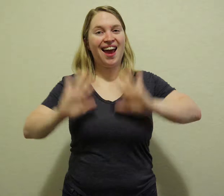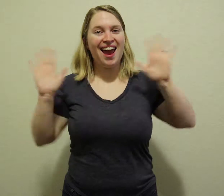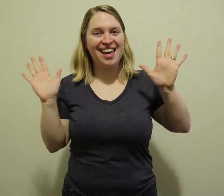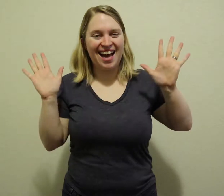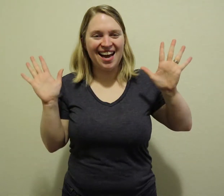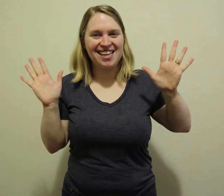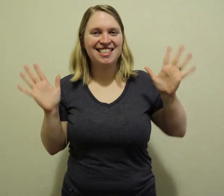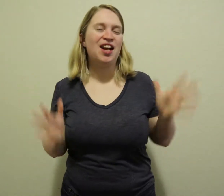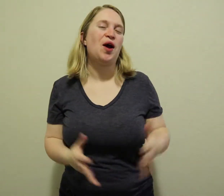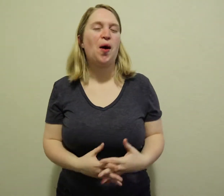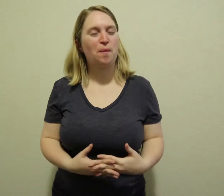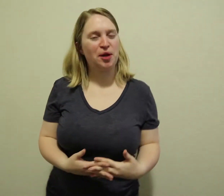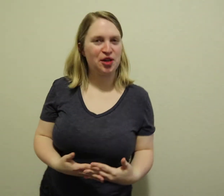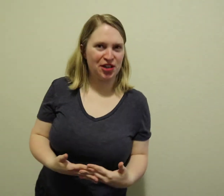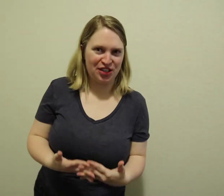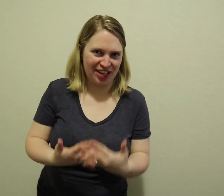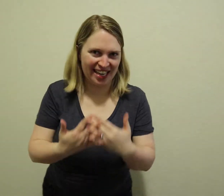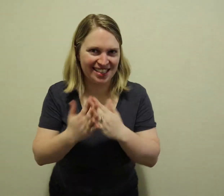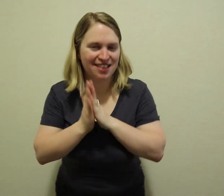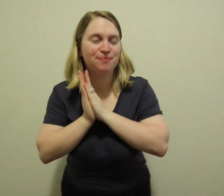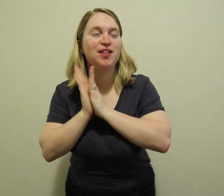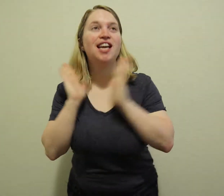Hey guys, hope you're doing great